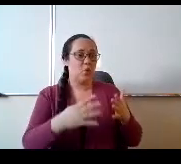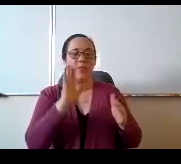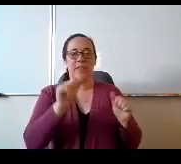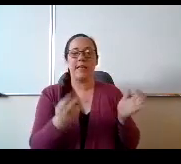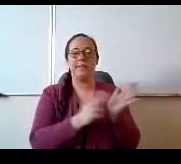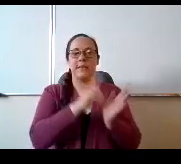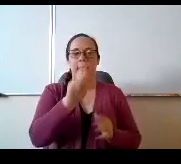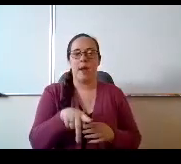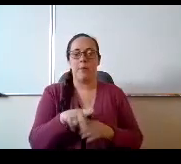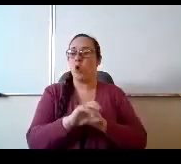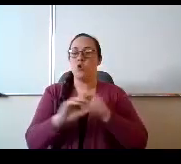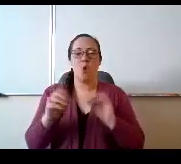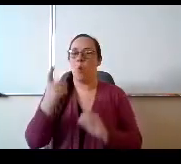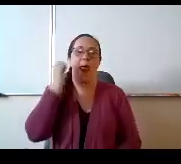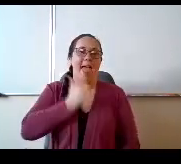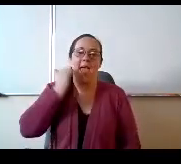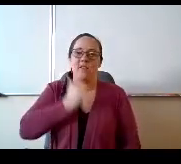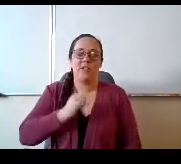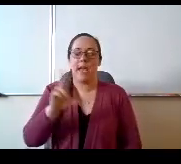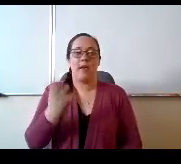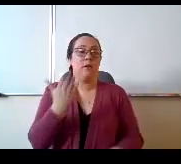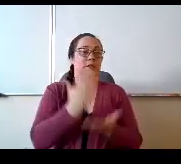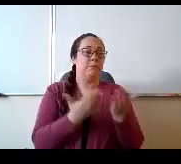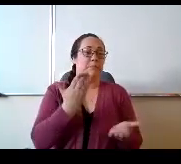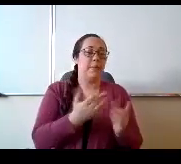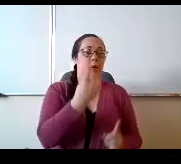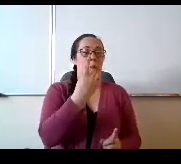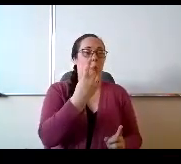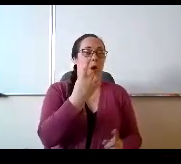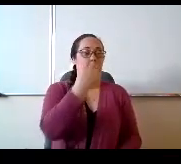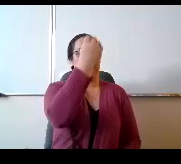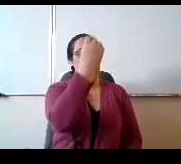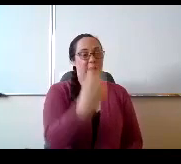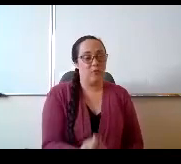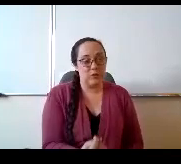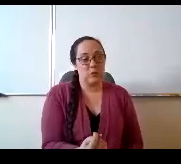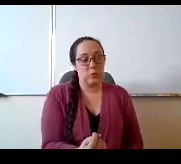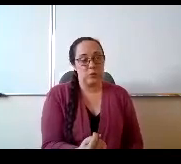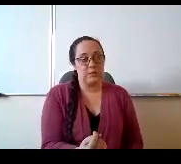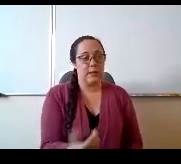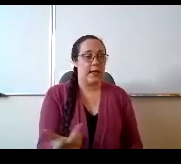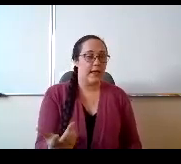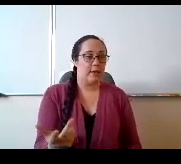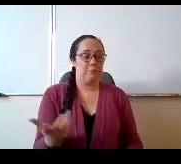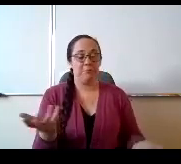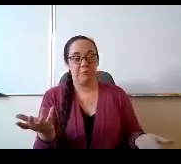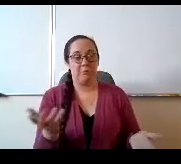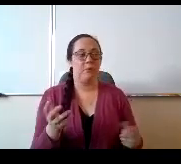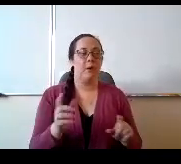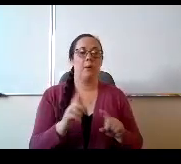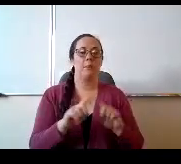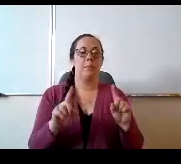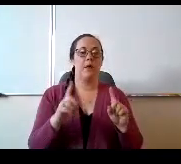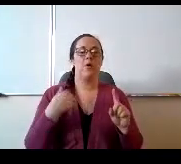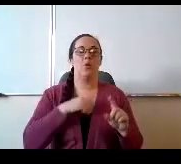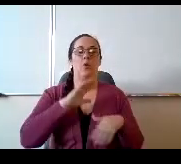One might have just Tuesdays because that's what works for him to do that. We're all planning for something for